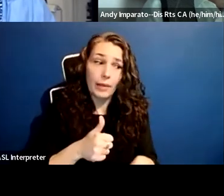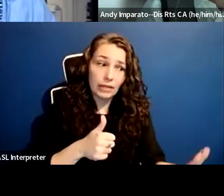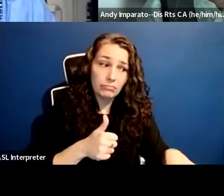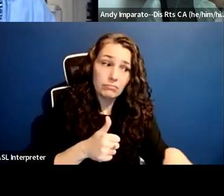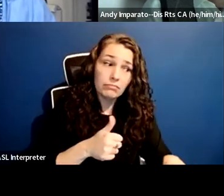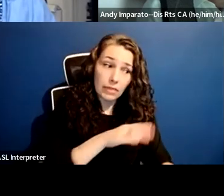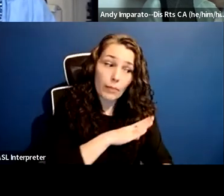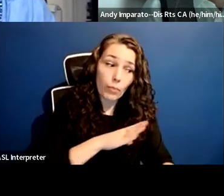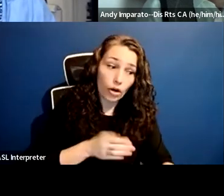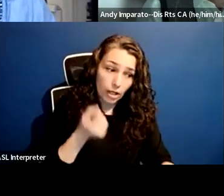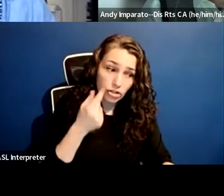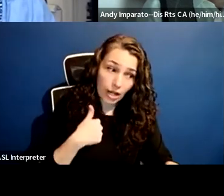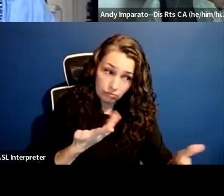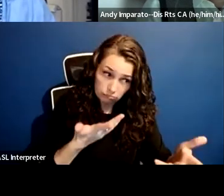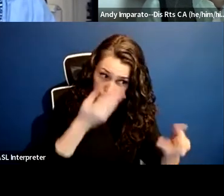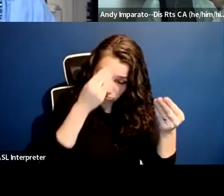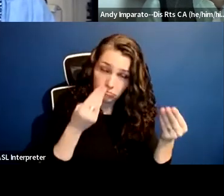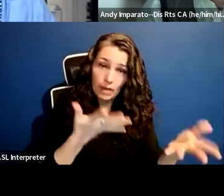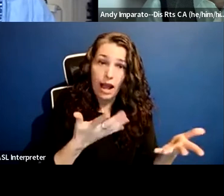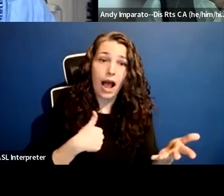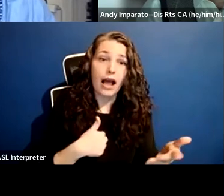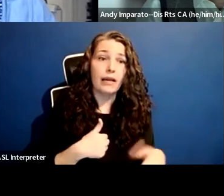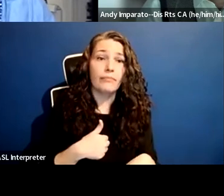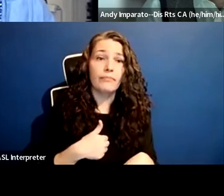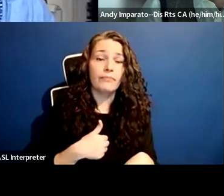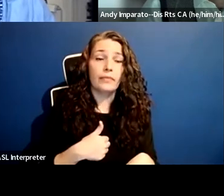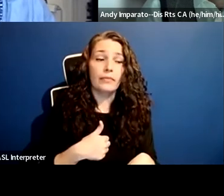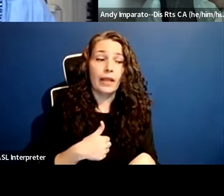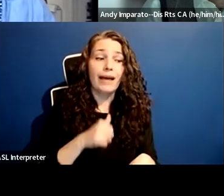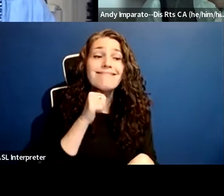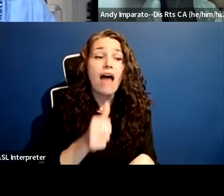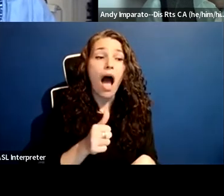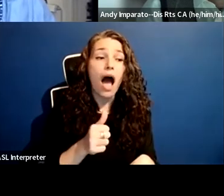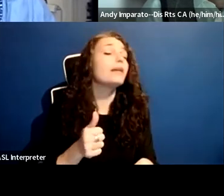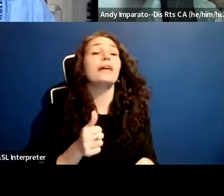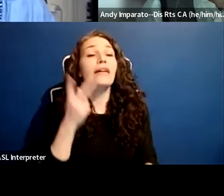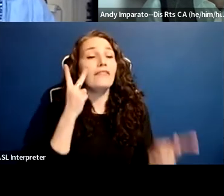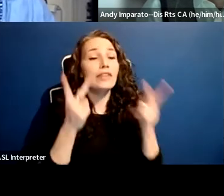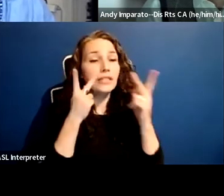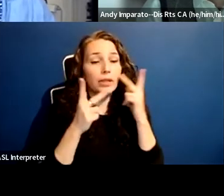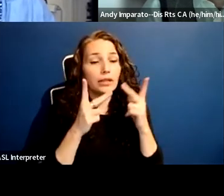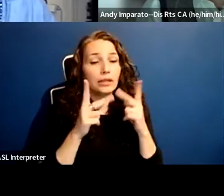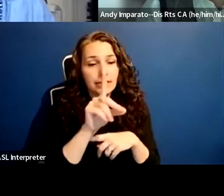in hiring somebody with a non-visible disability for a very visible role at that moment in our movement.